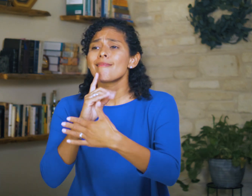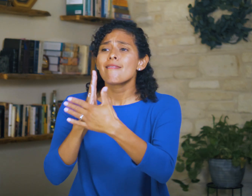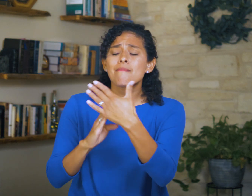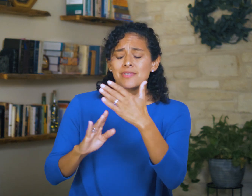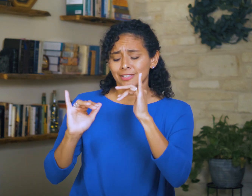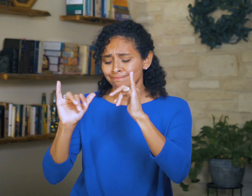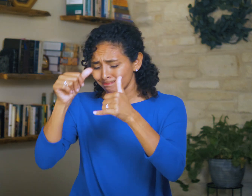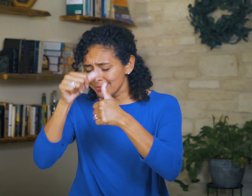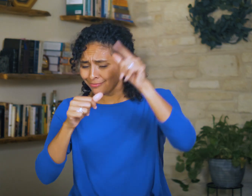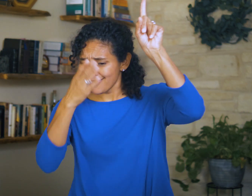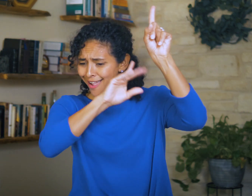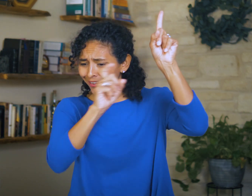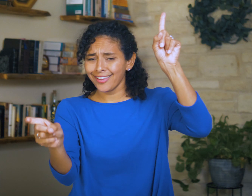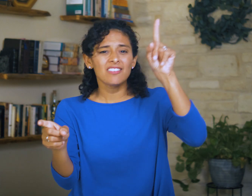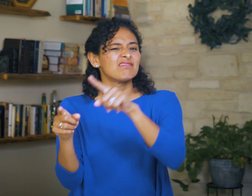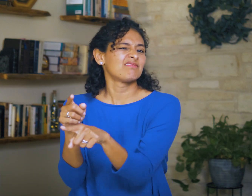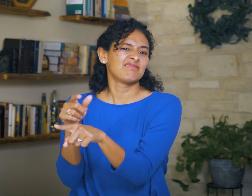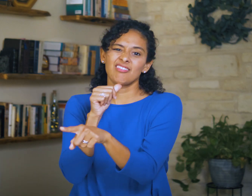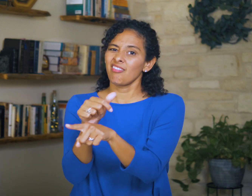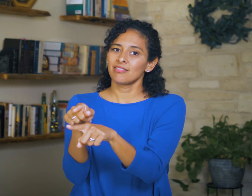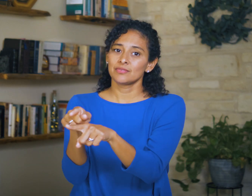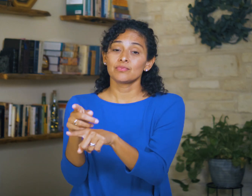and a humble awareness of who is providing for them.